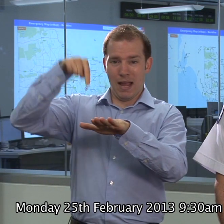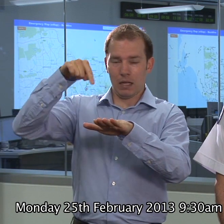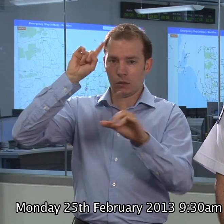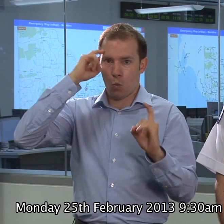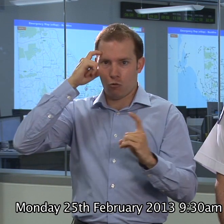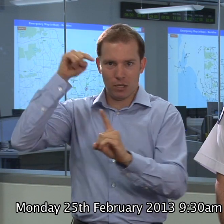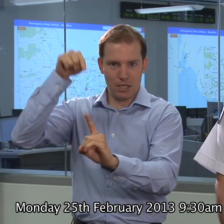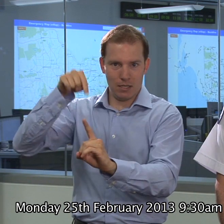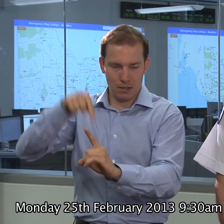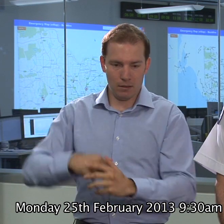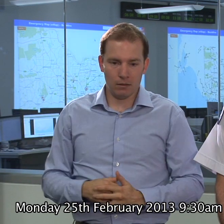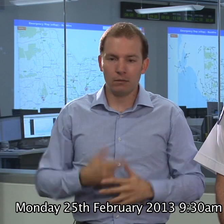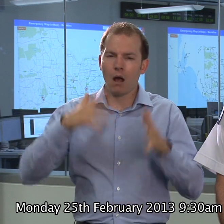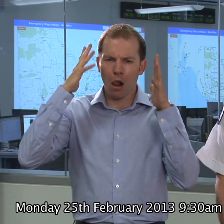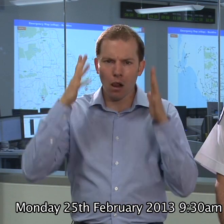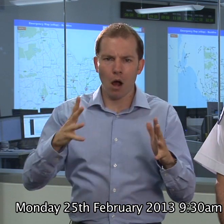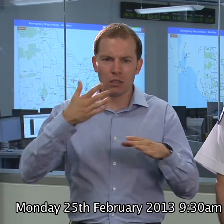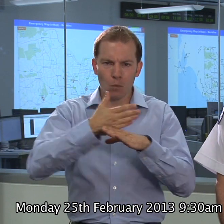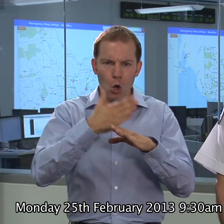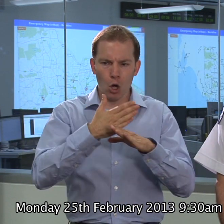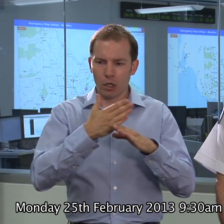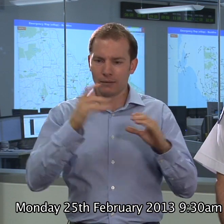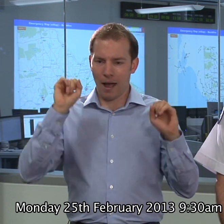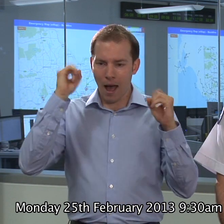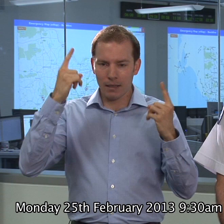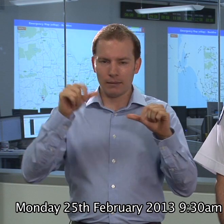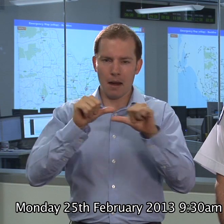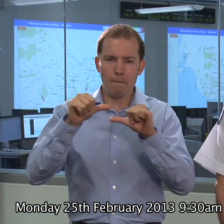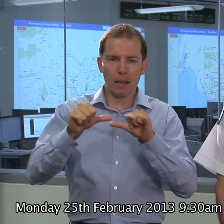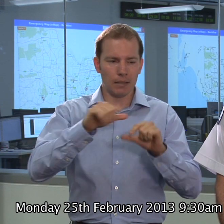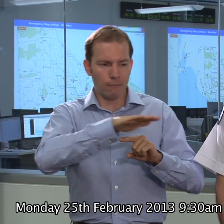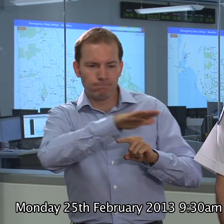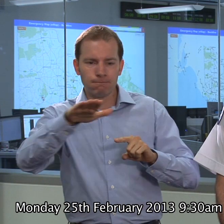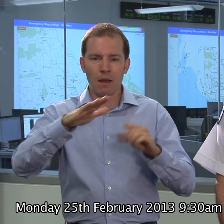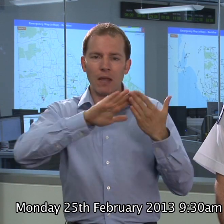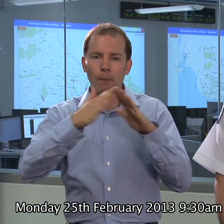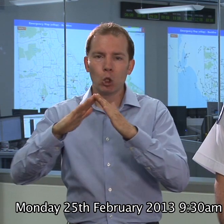We've done a lot of work since then in the last week about understanding better the types of community on the interface.